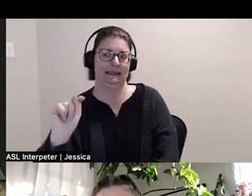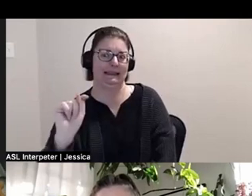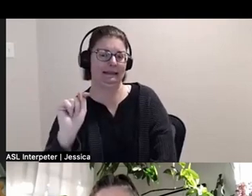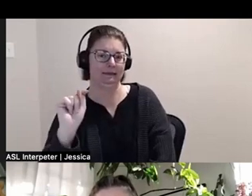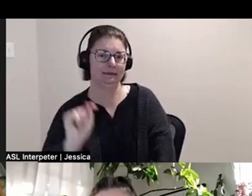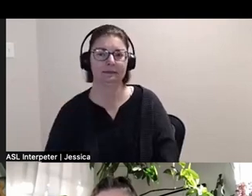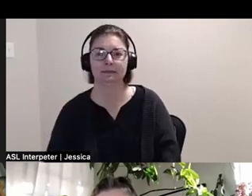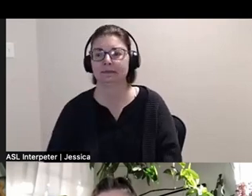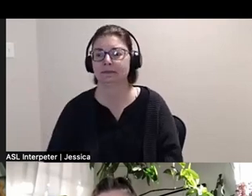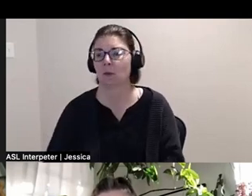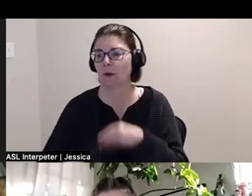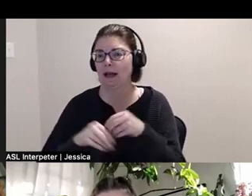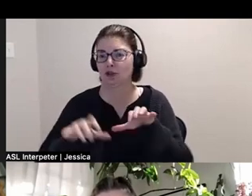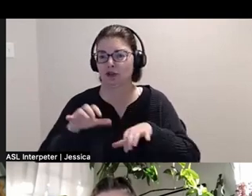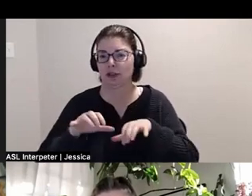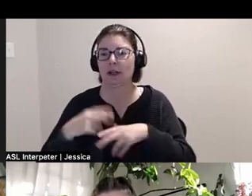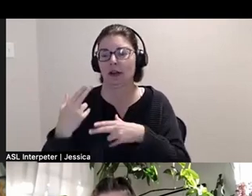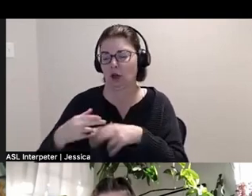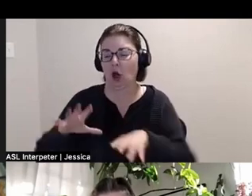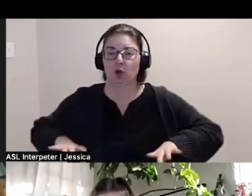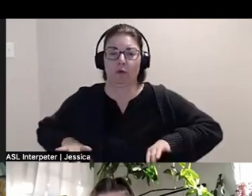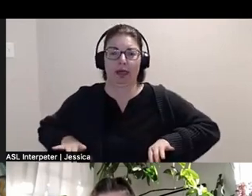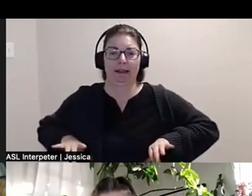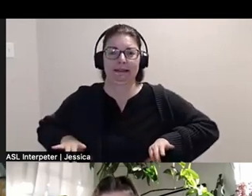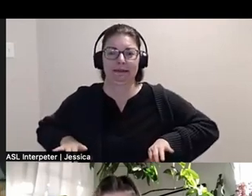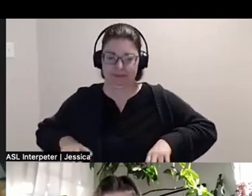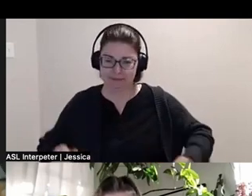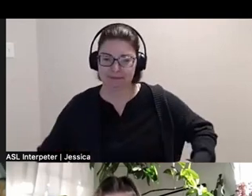Logan: Also known as Newfoundland Rebecca: Also known as Newfoundland